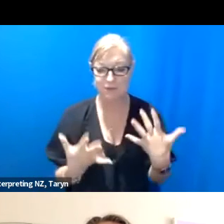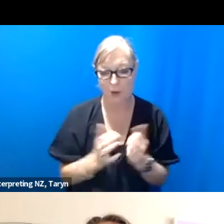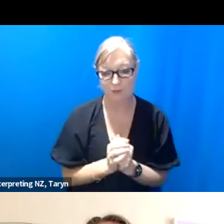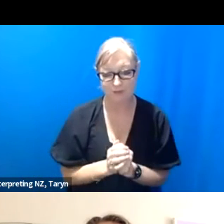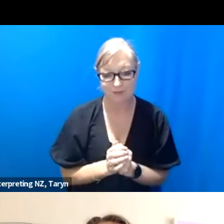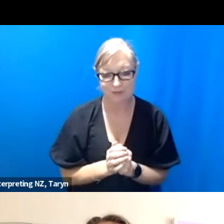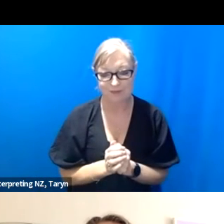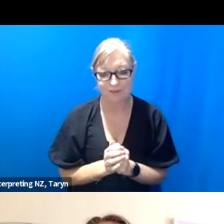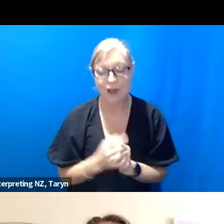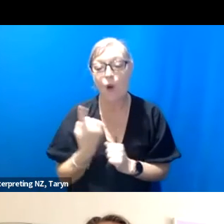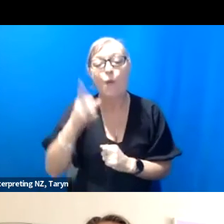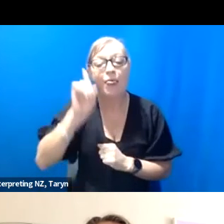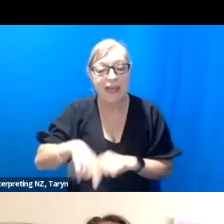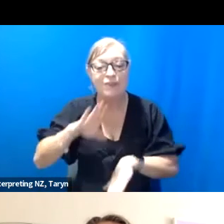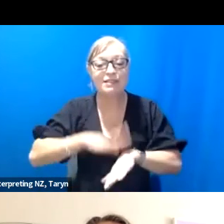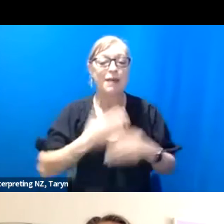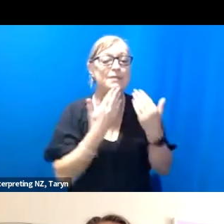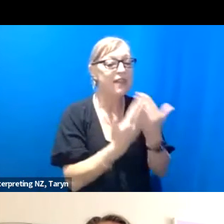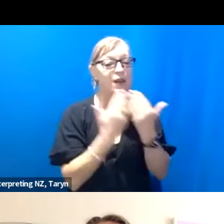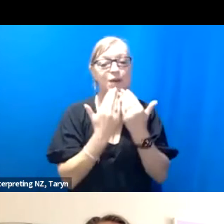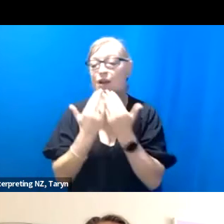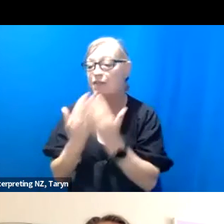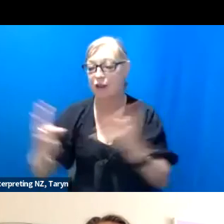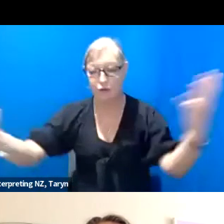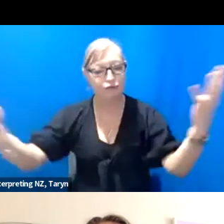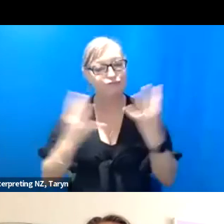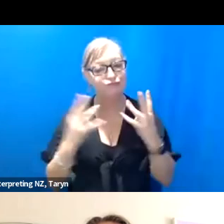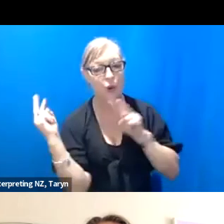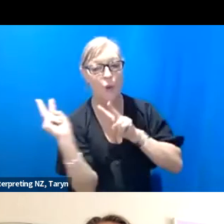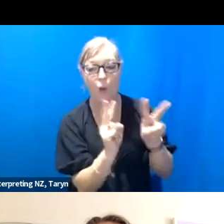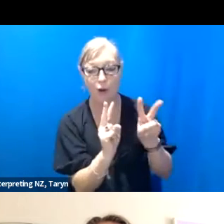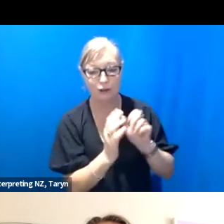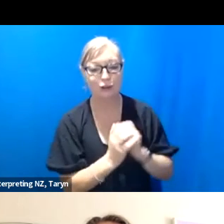a thousand times thank you, thank you to everyone for joining in and watching, as I mentioned if